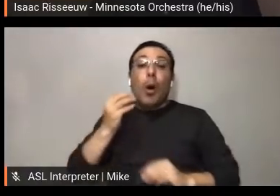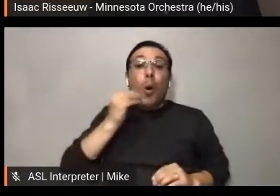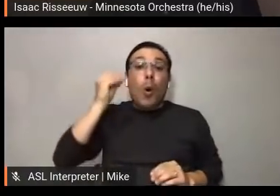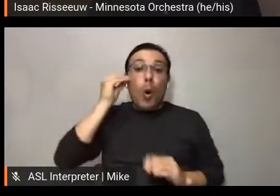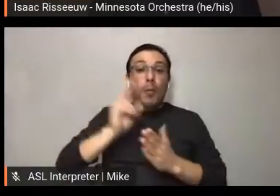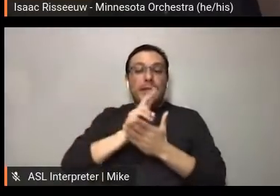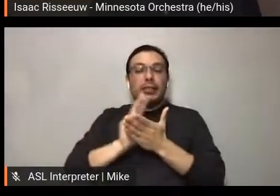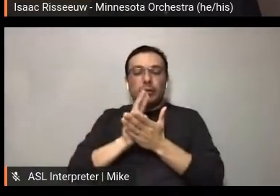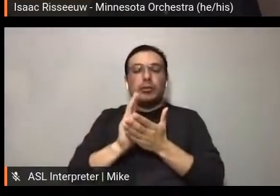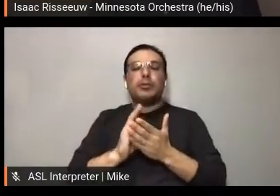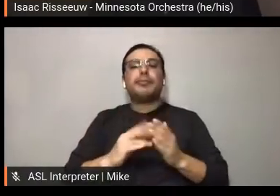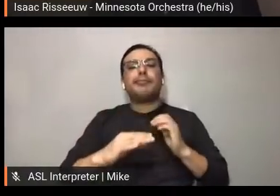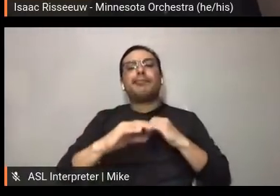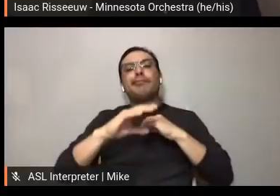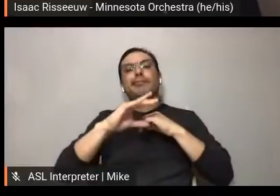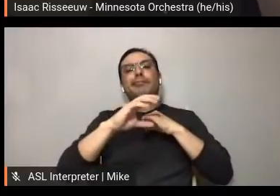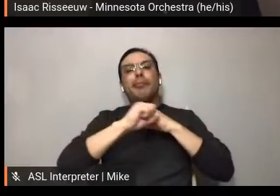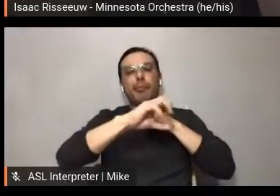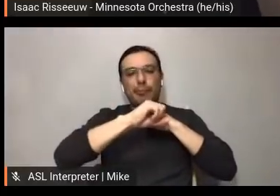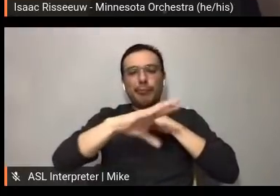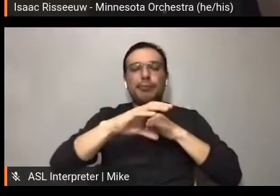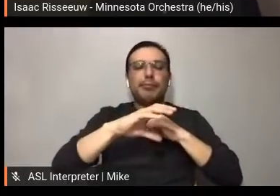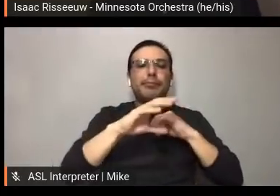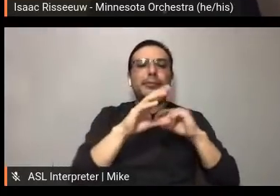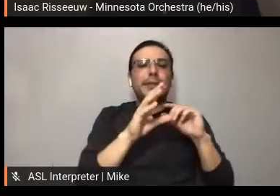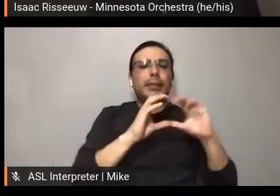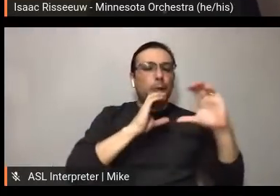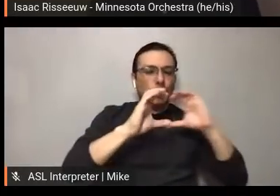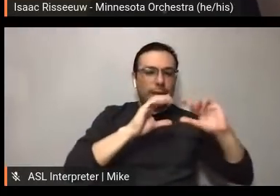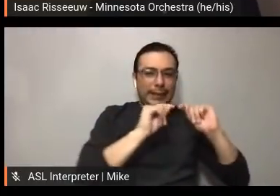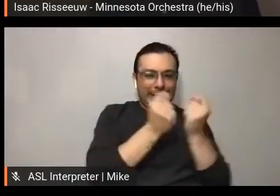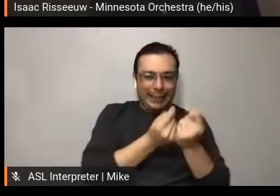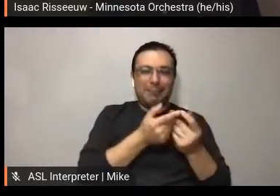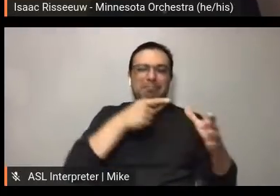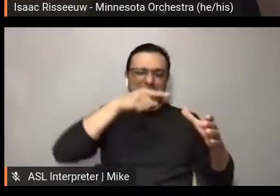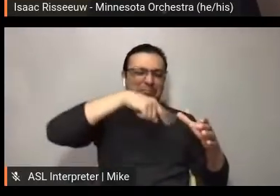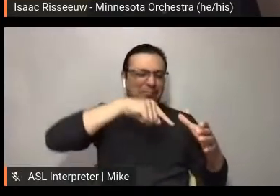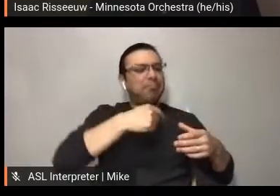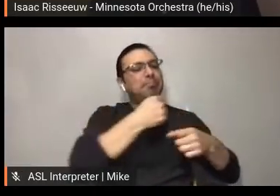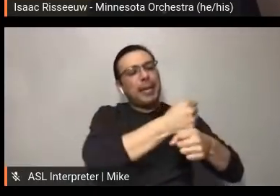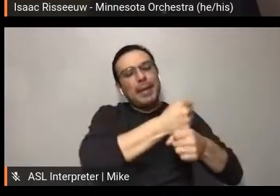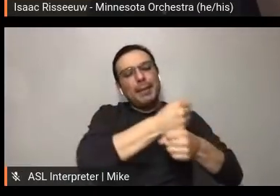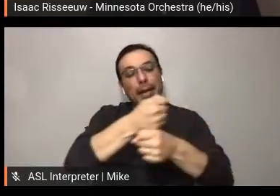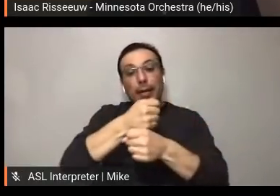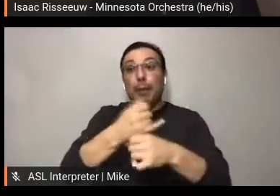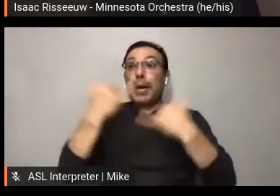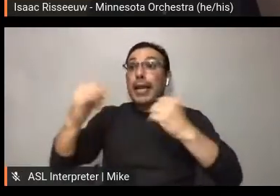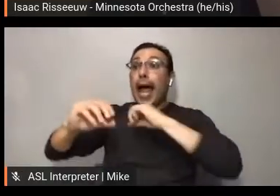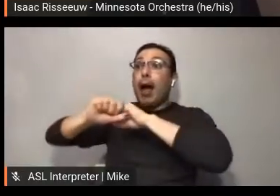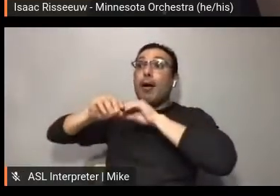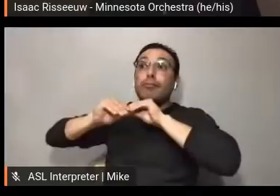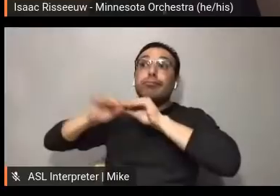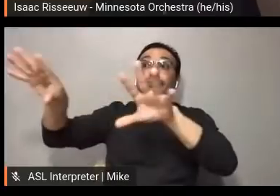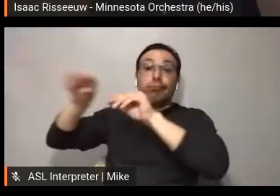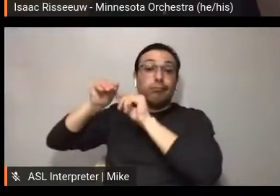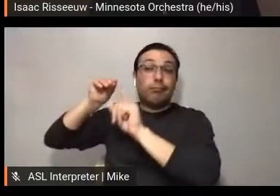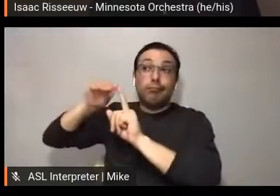communications team that was taking the lead on that content creation. Now that we're broadcasting, it's really the artistic production team